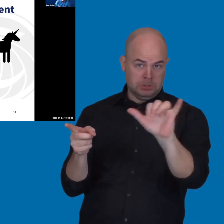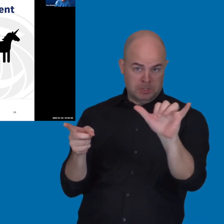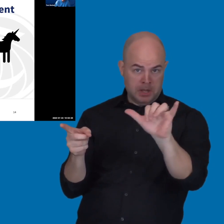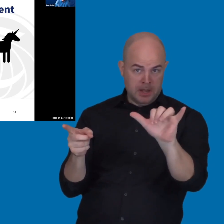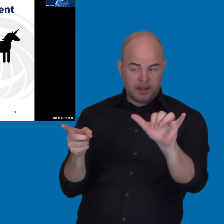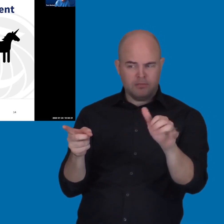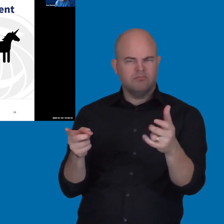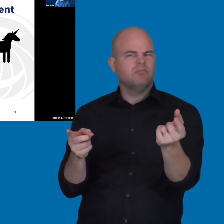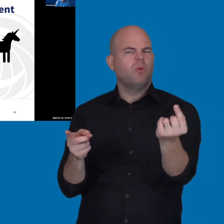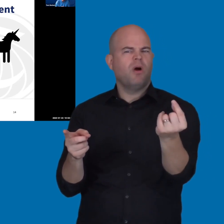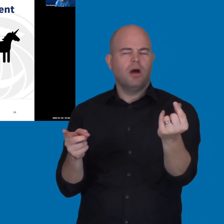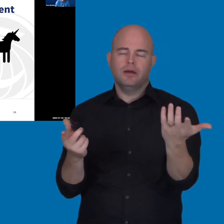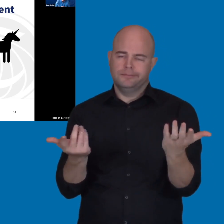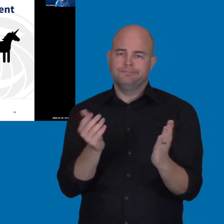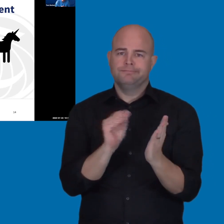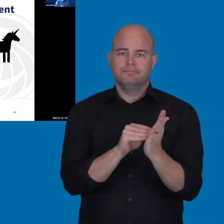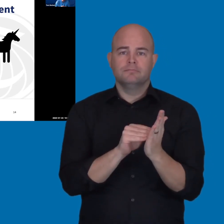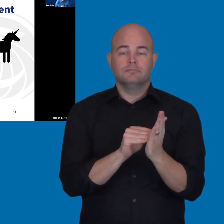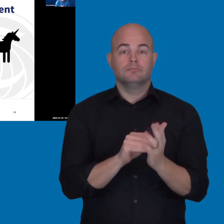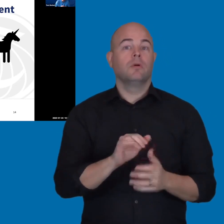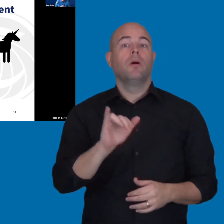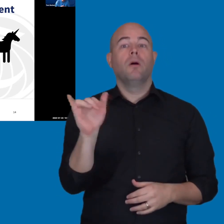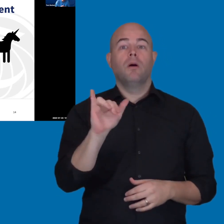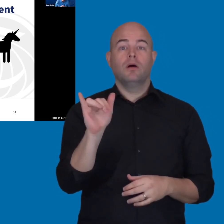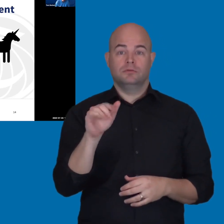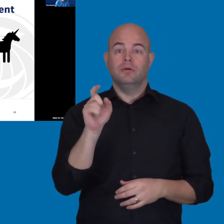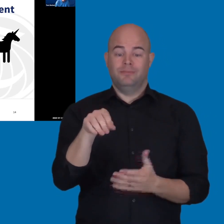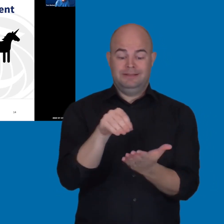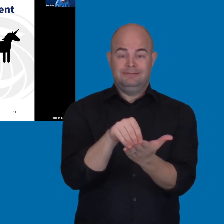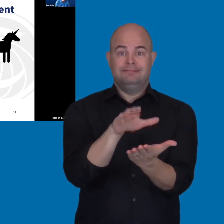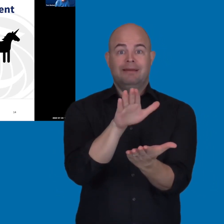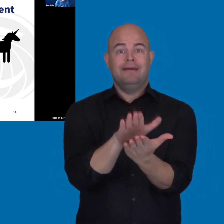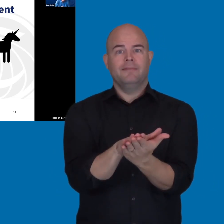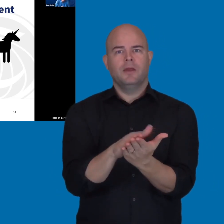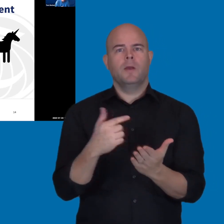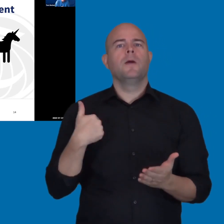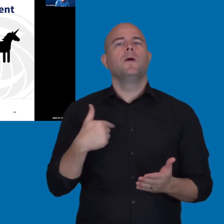The other documentation that you need to have documenting, well, what steps did we take